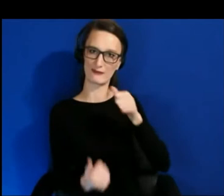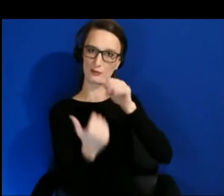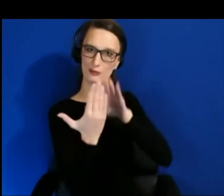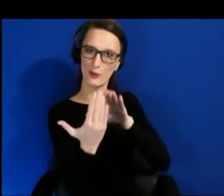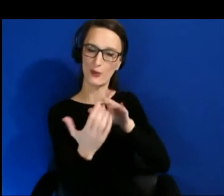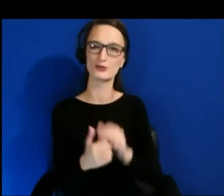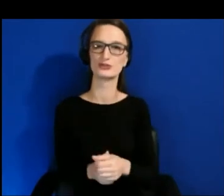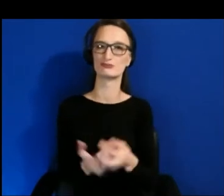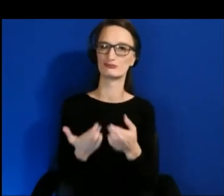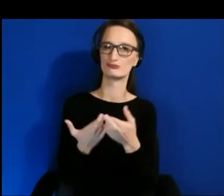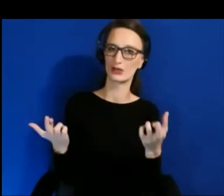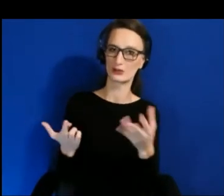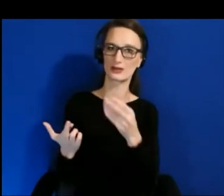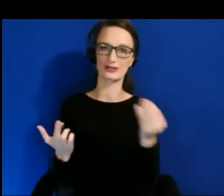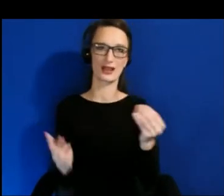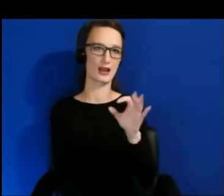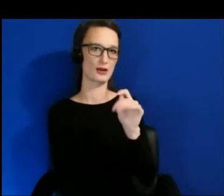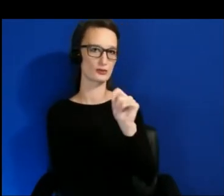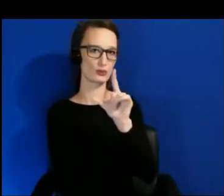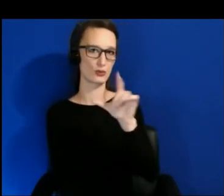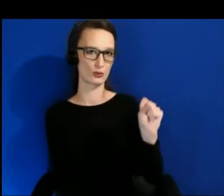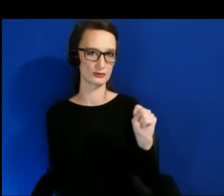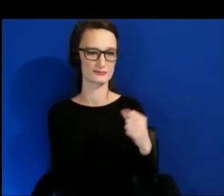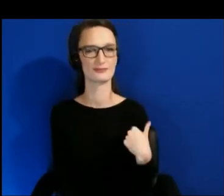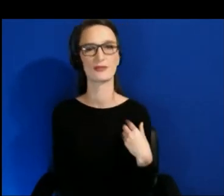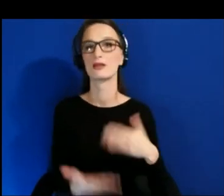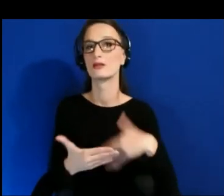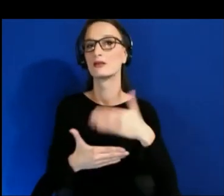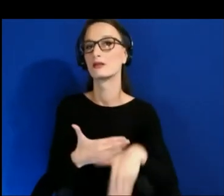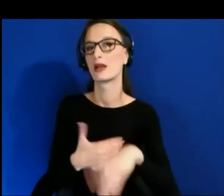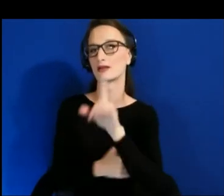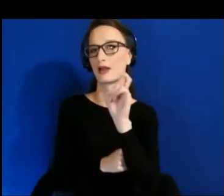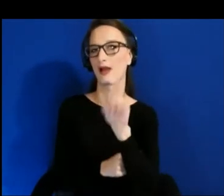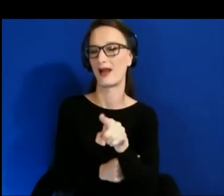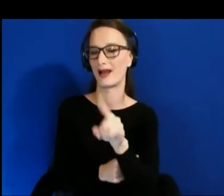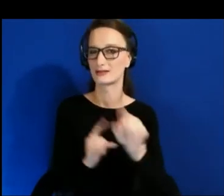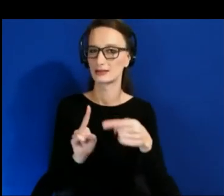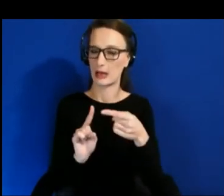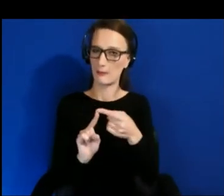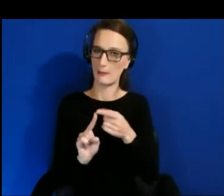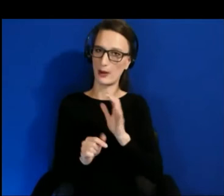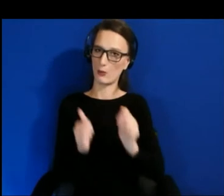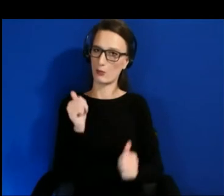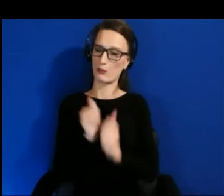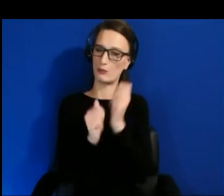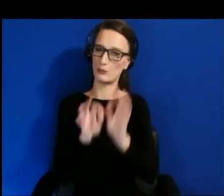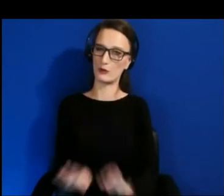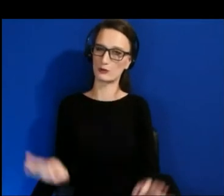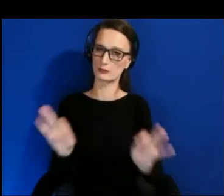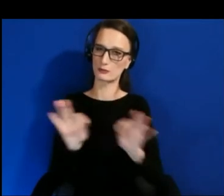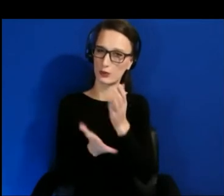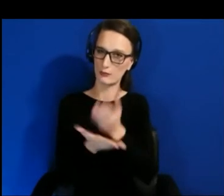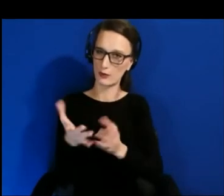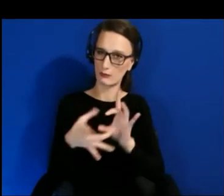Next, I would like to ask each of you about the most important part of building XR for all.